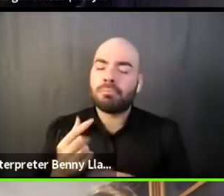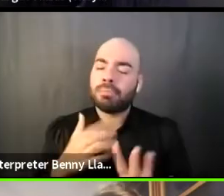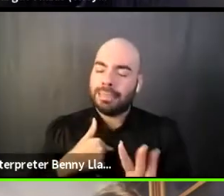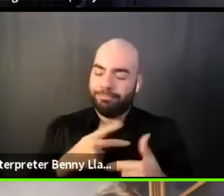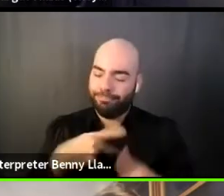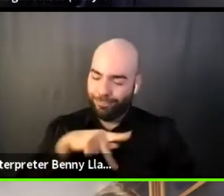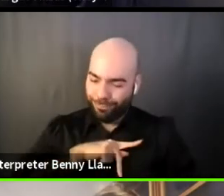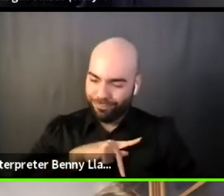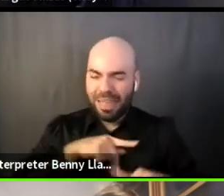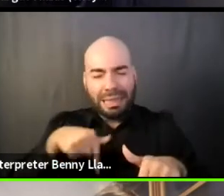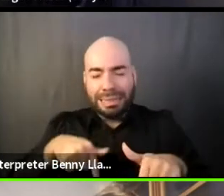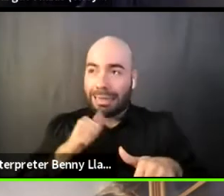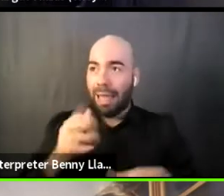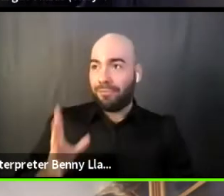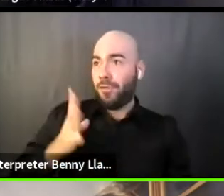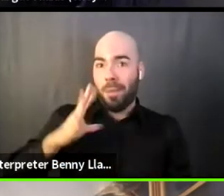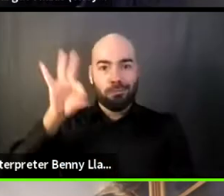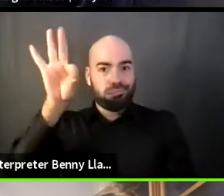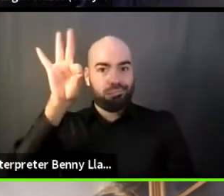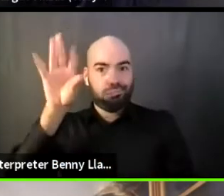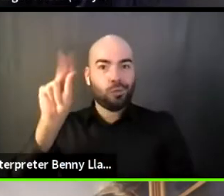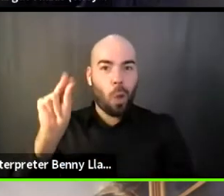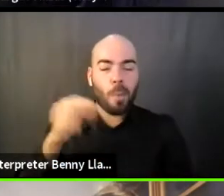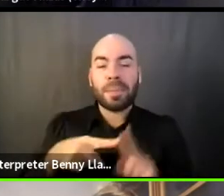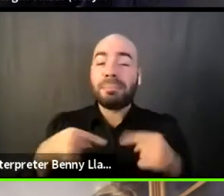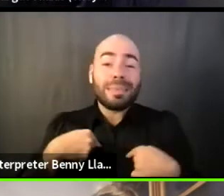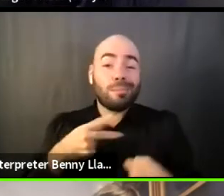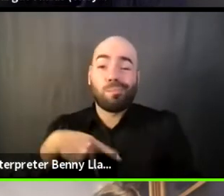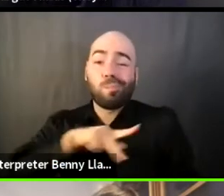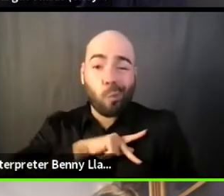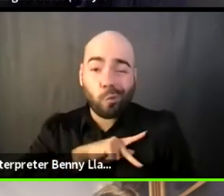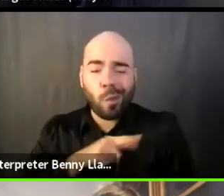So I struggle personally with like protecting